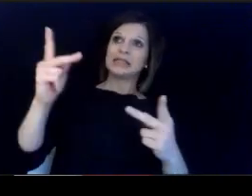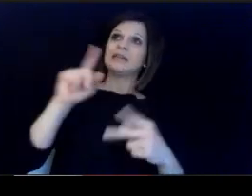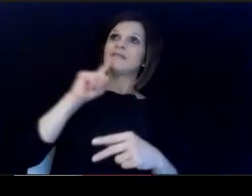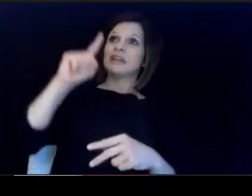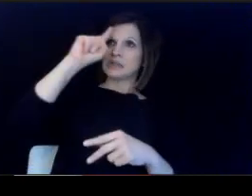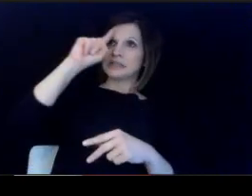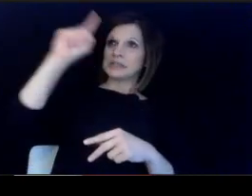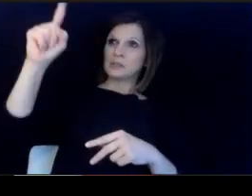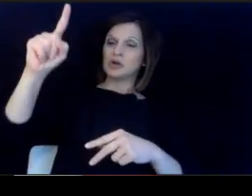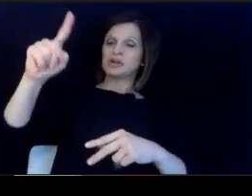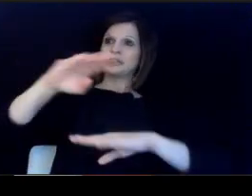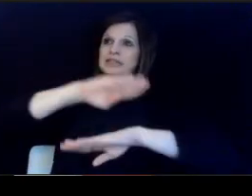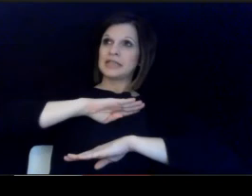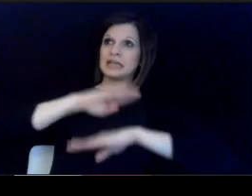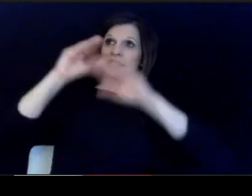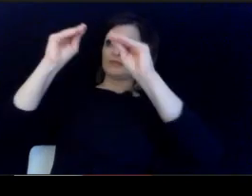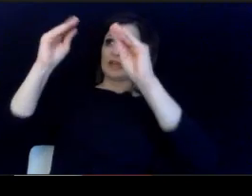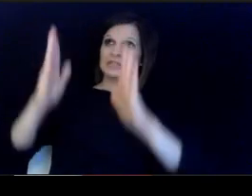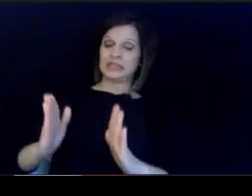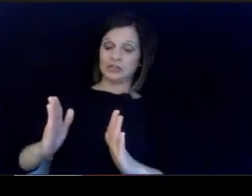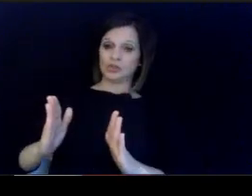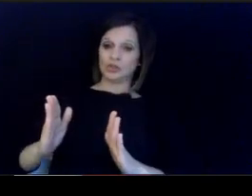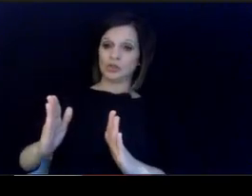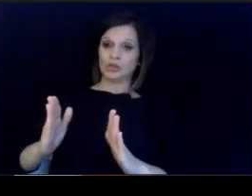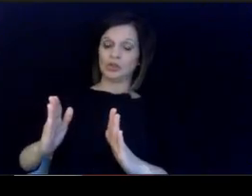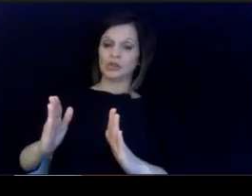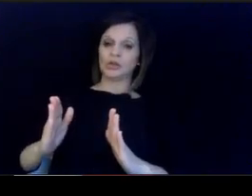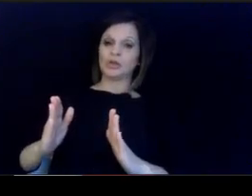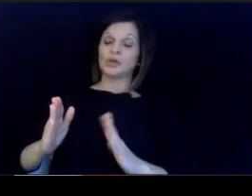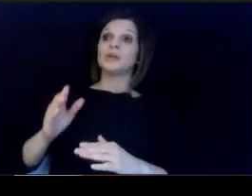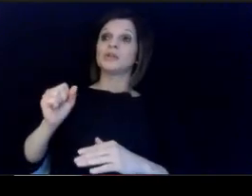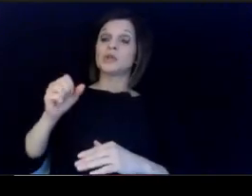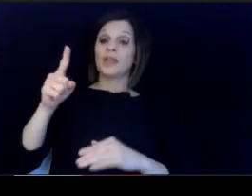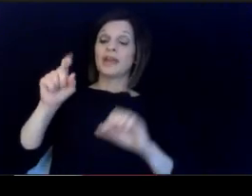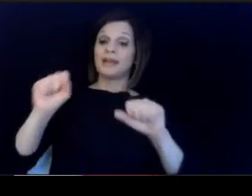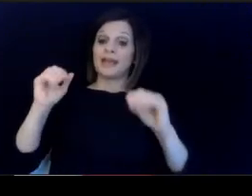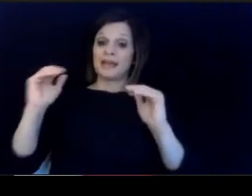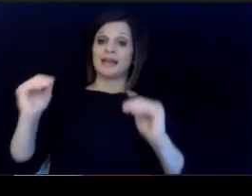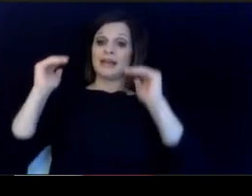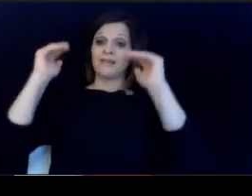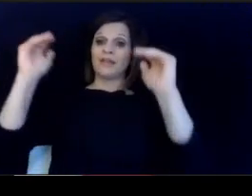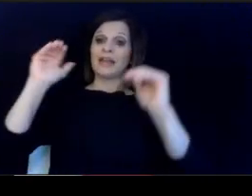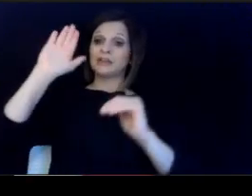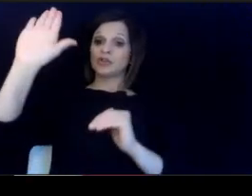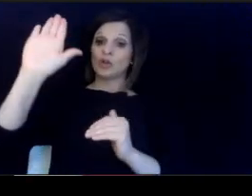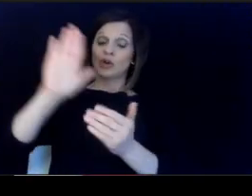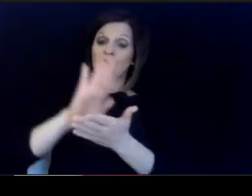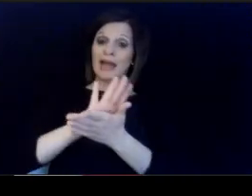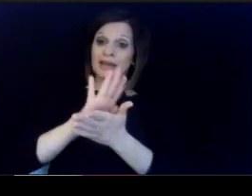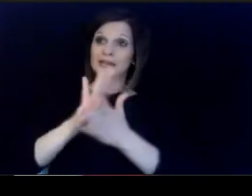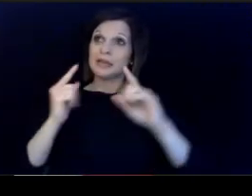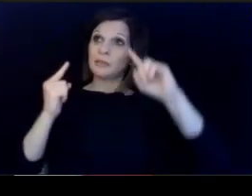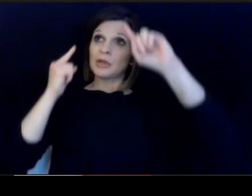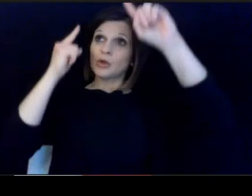And getting the job done on behalf of advancing. their educational goals, aspirations, and.